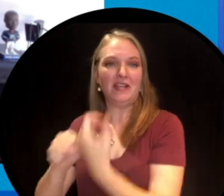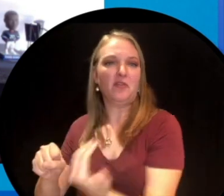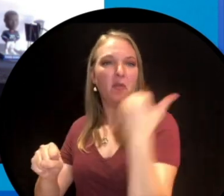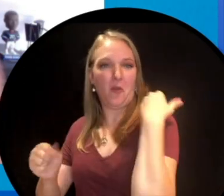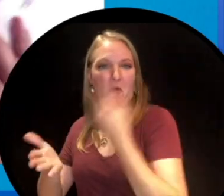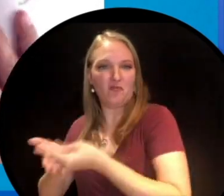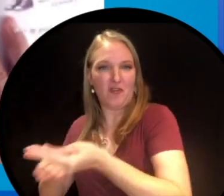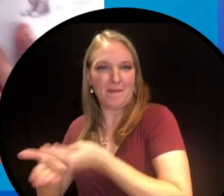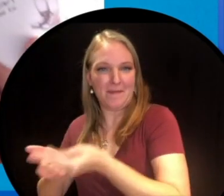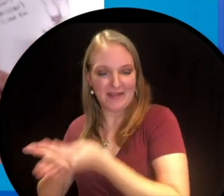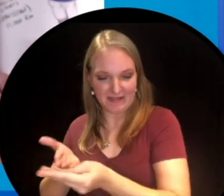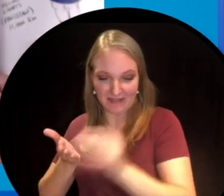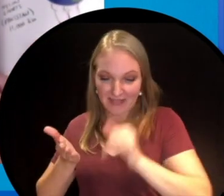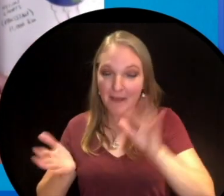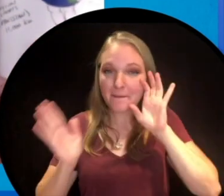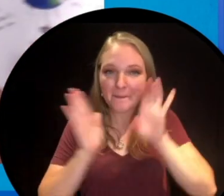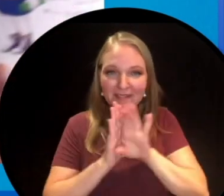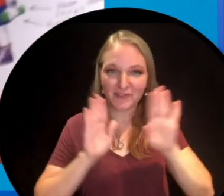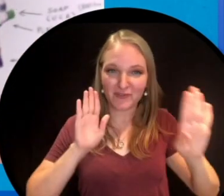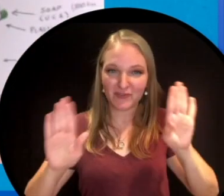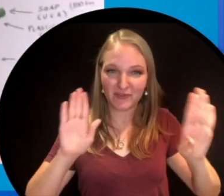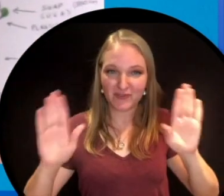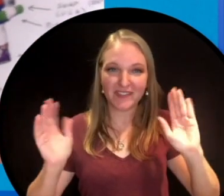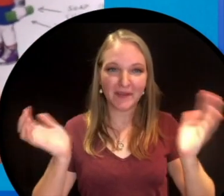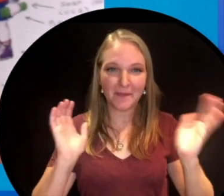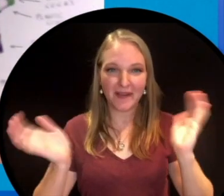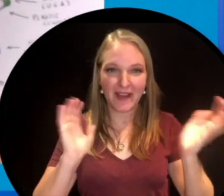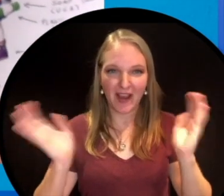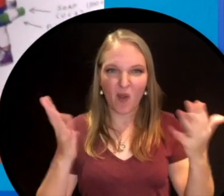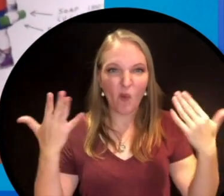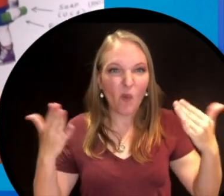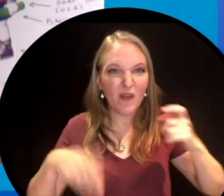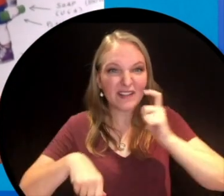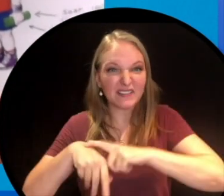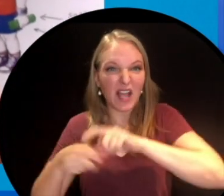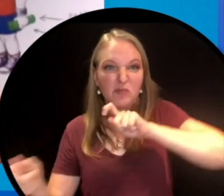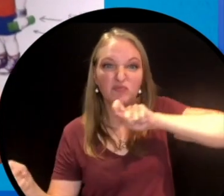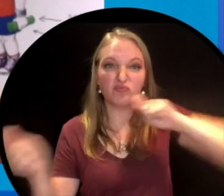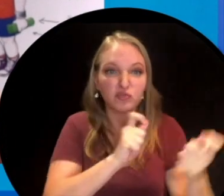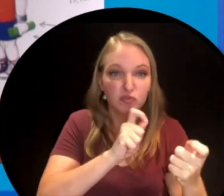100 years ago. So there's a spread like that and it's amazing how rapid this change has happened.